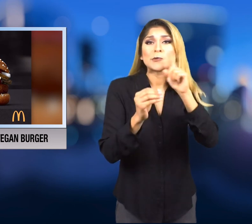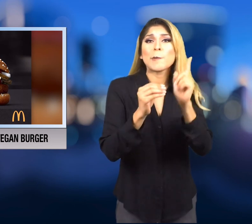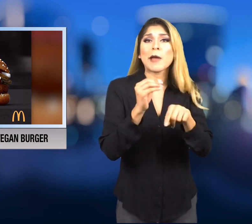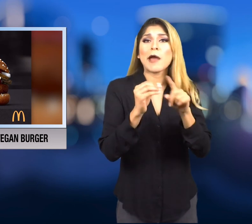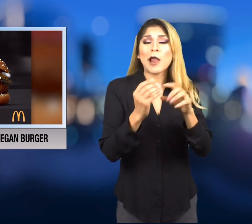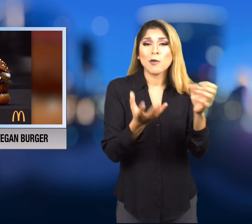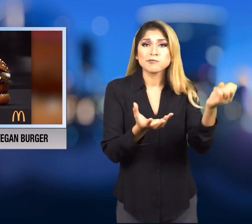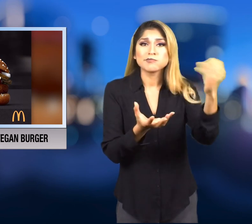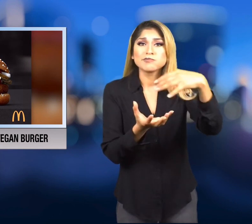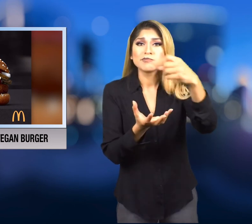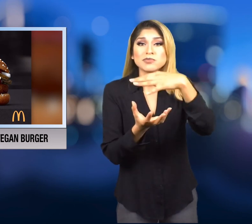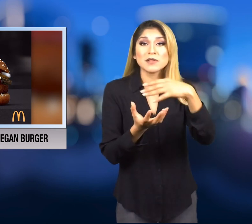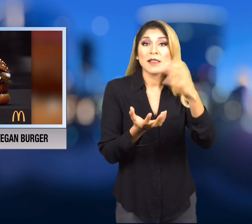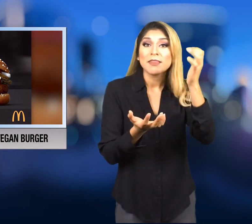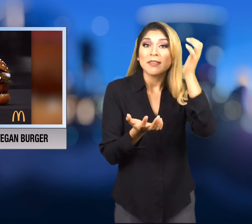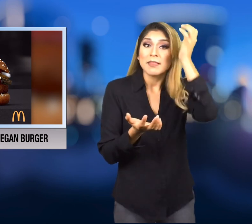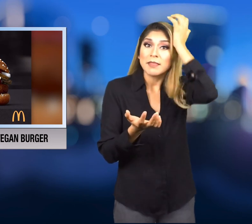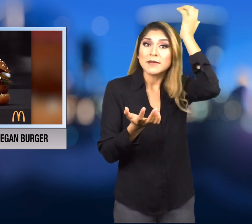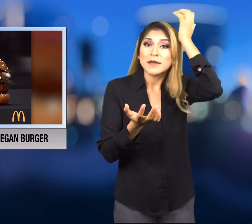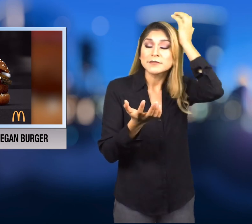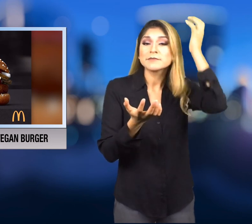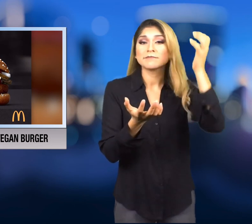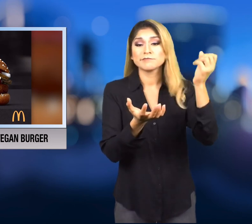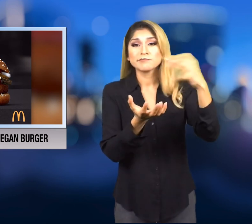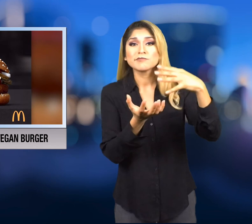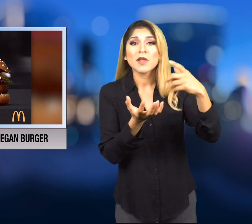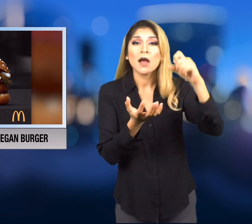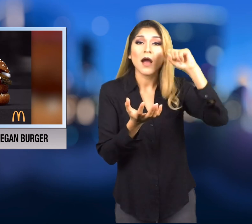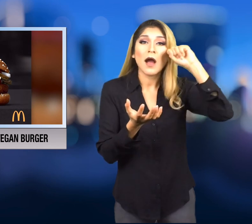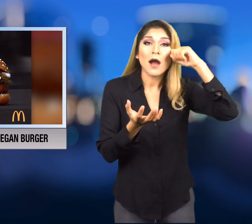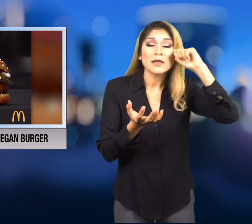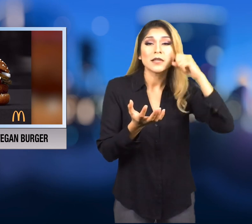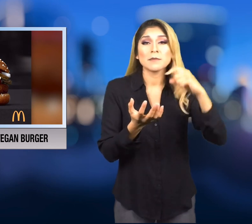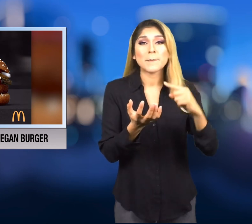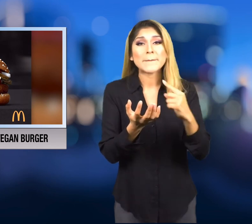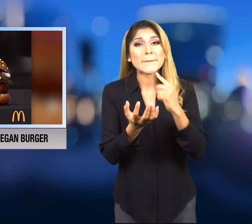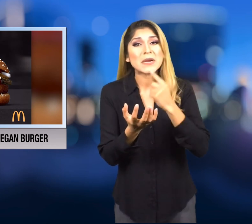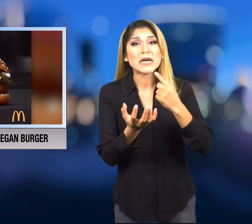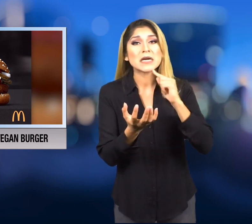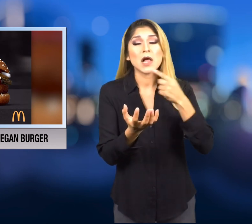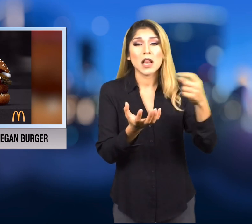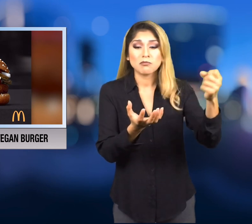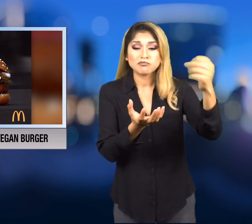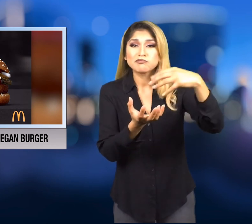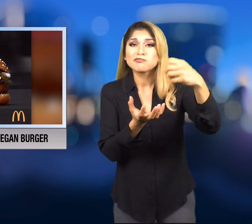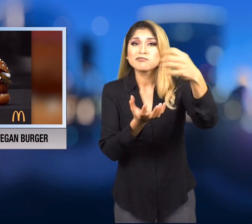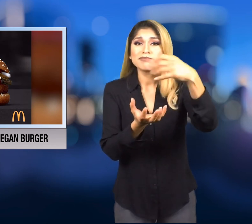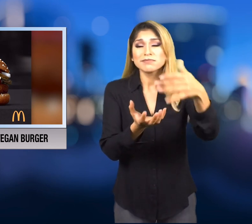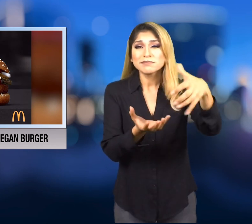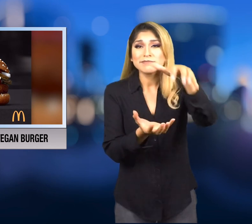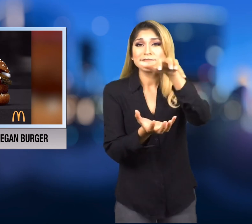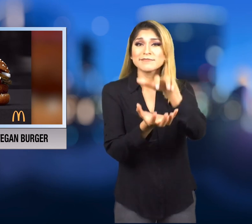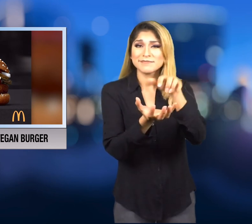lettus, onions and pickles.